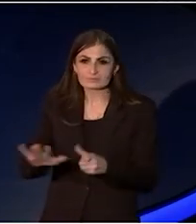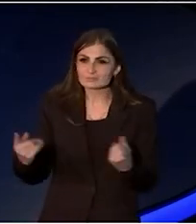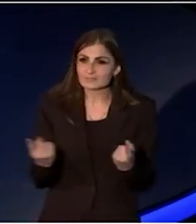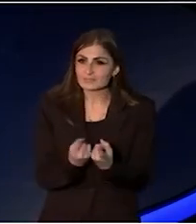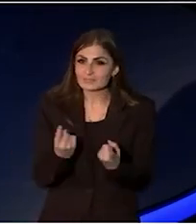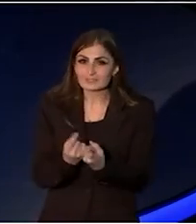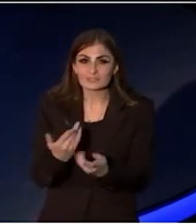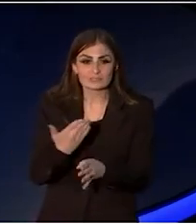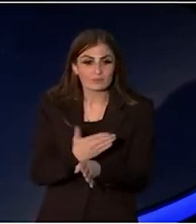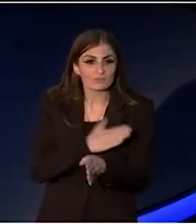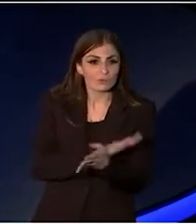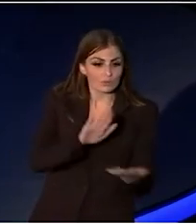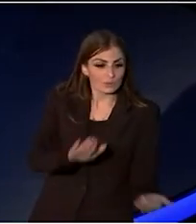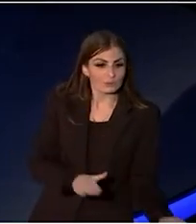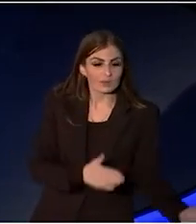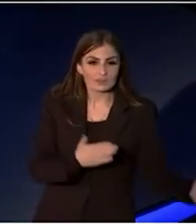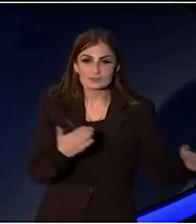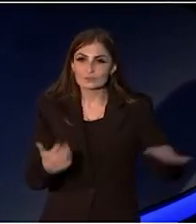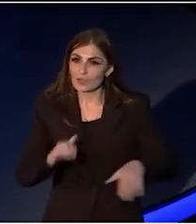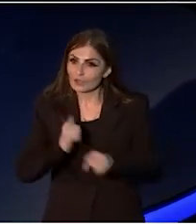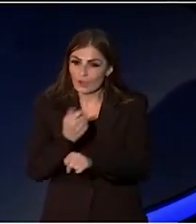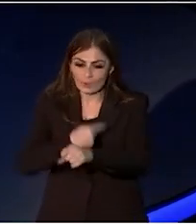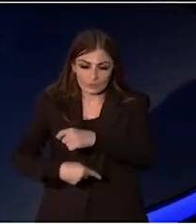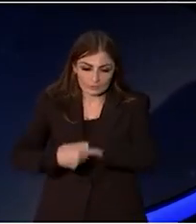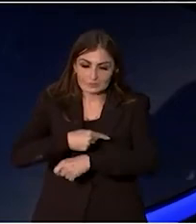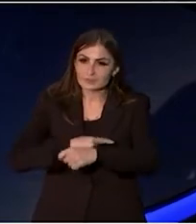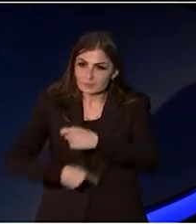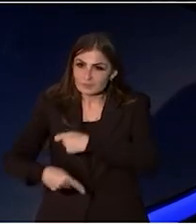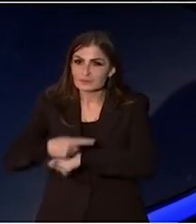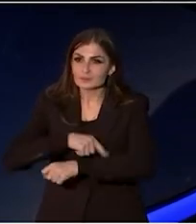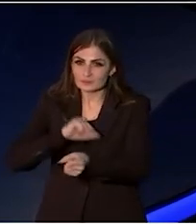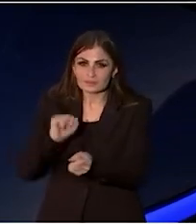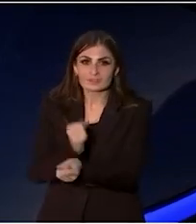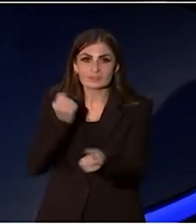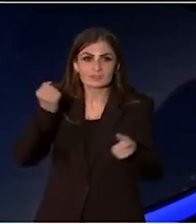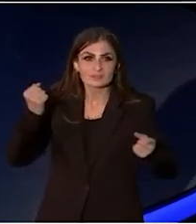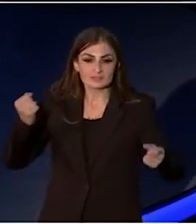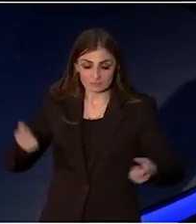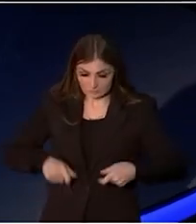Gold bangles clinking, unfurled prayer mat shimmering,